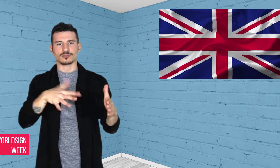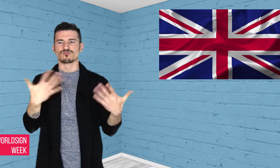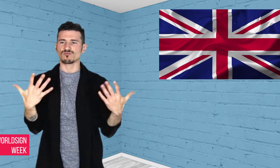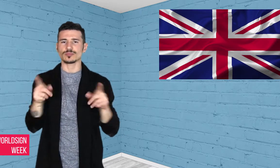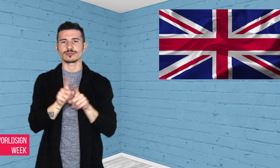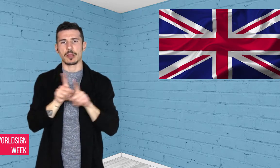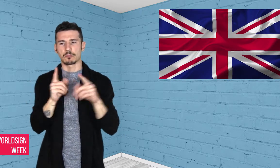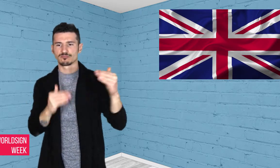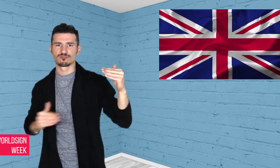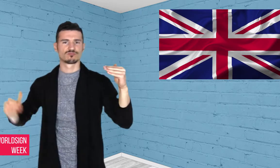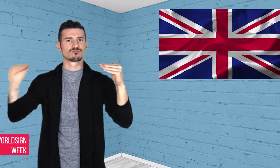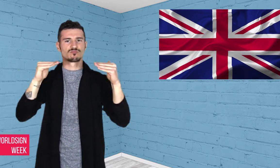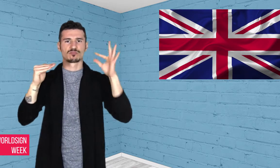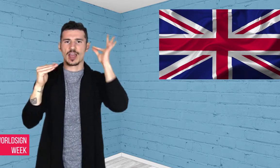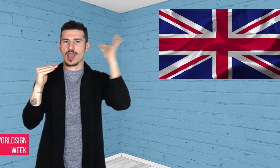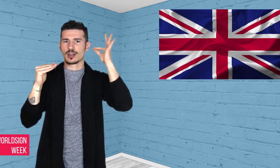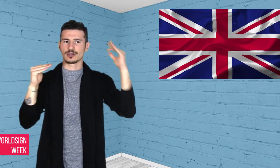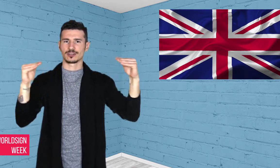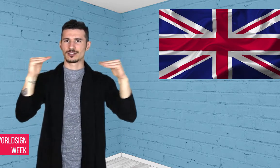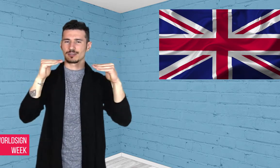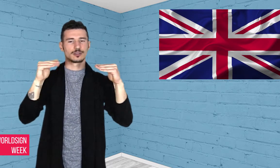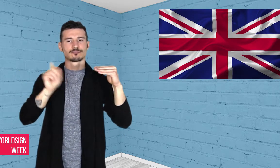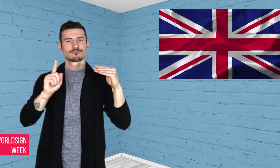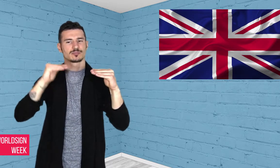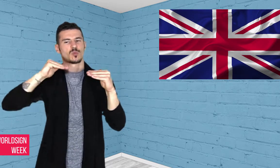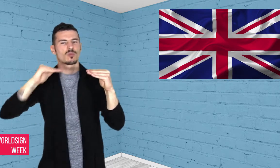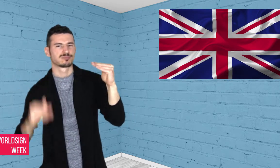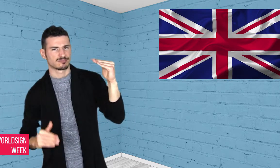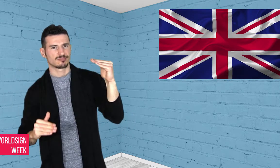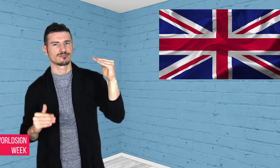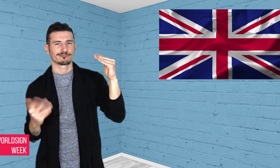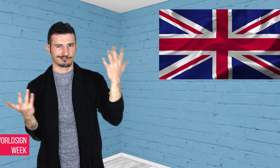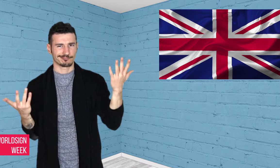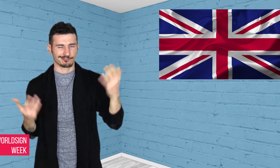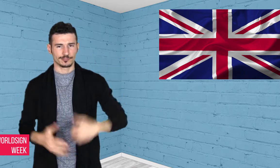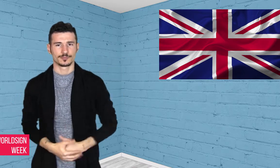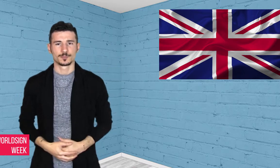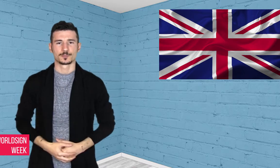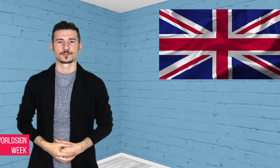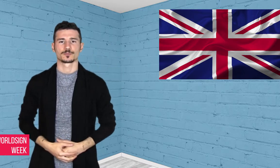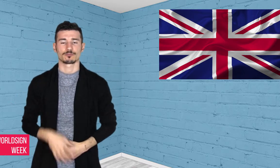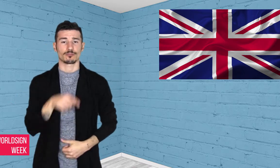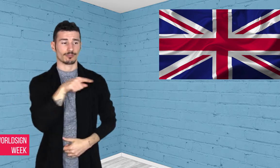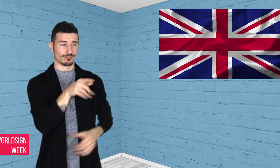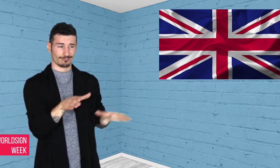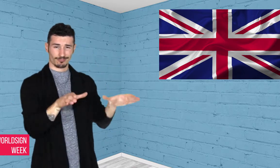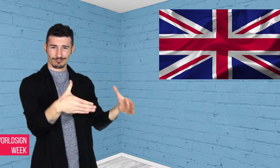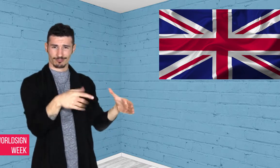than half of Deaf young people are not